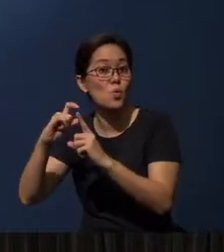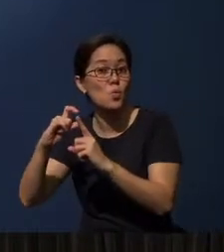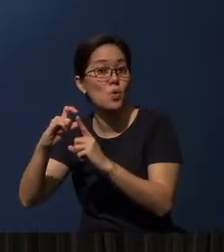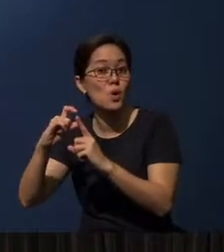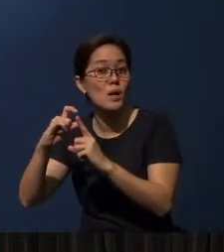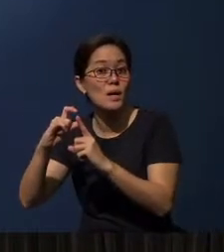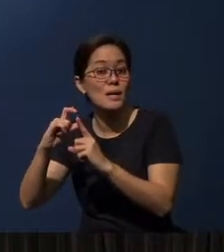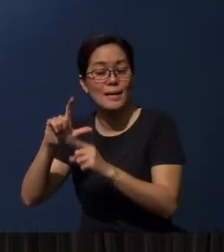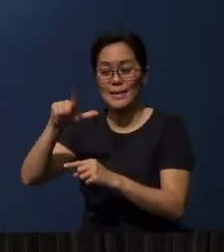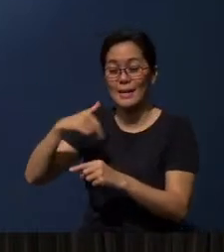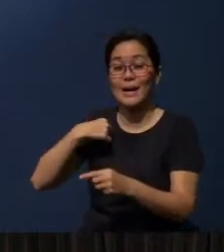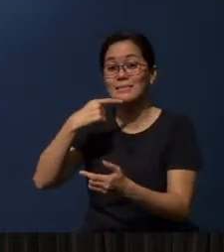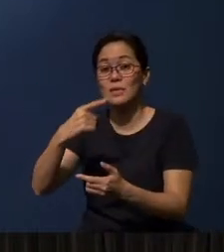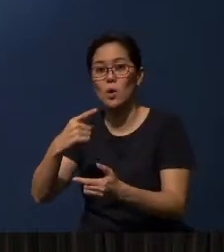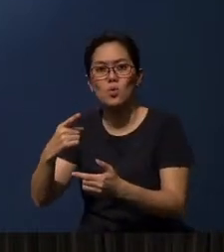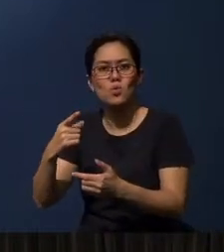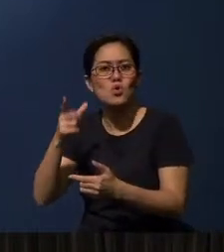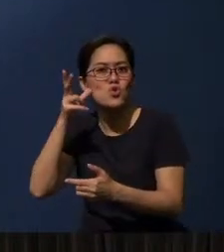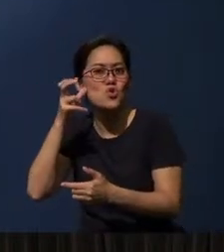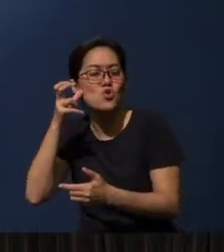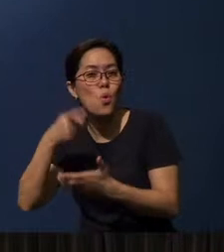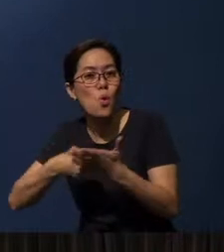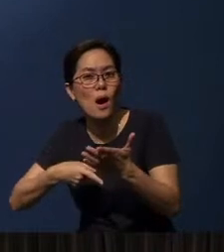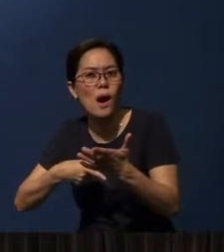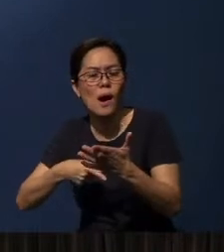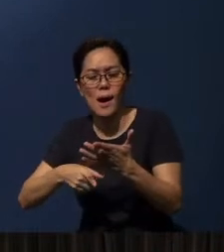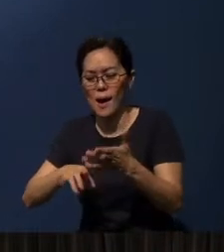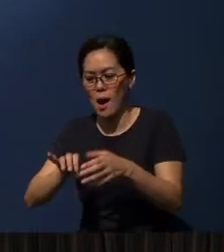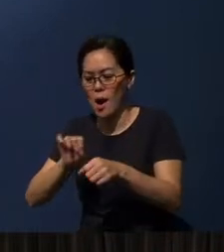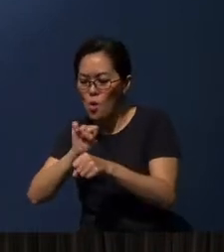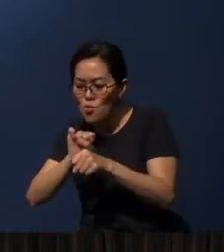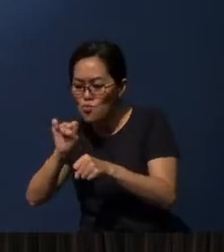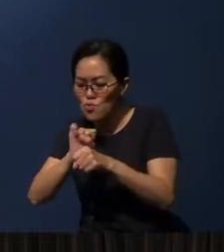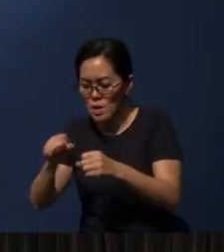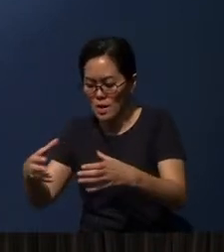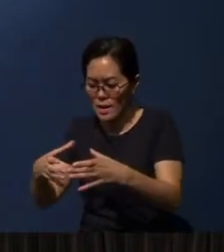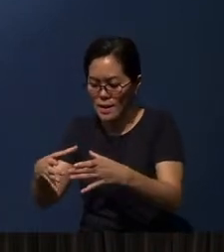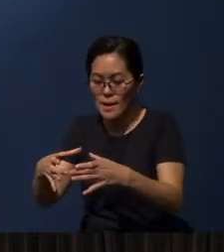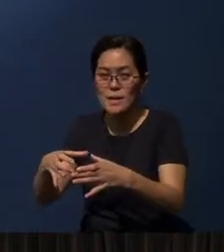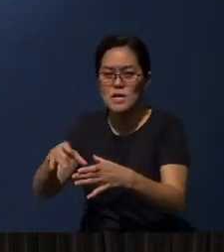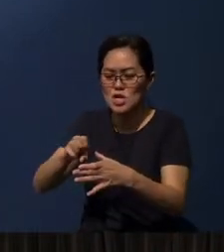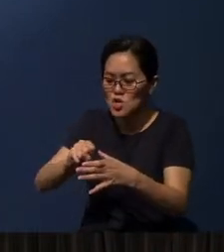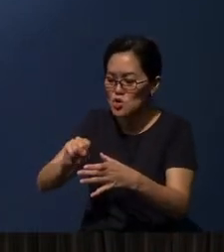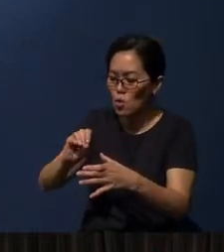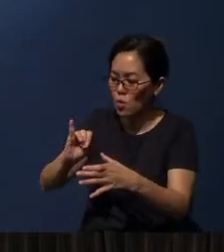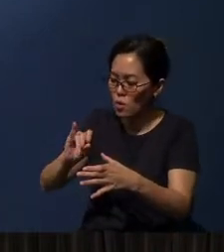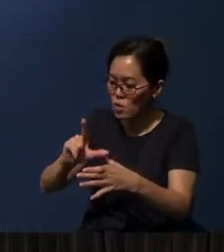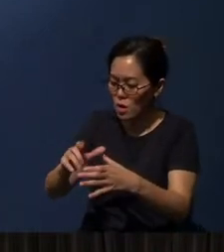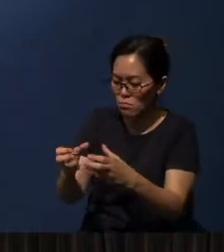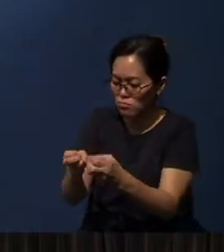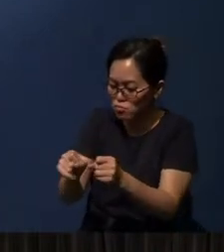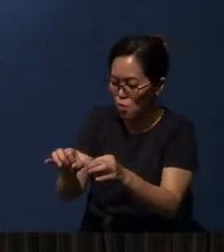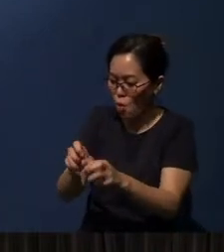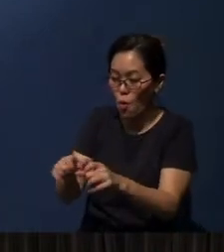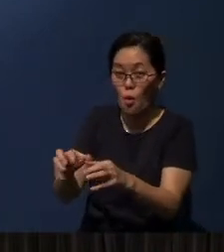Hearing - later on I'll be telling you - is really about working the soil, so that the faith can grow.